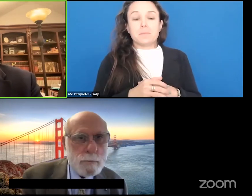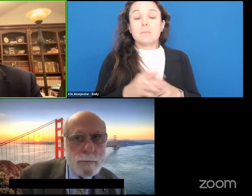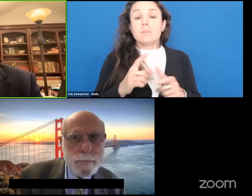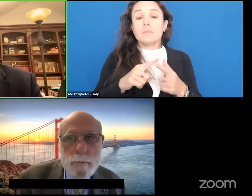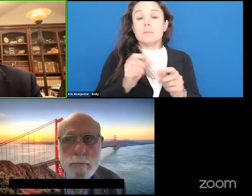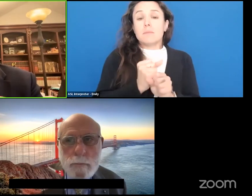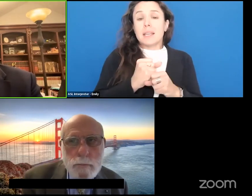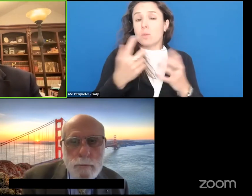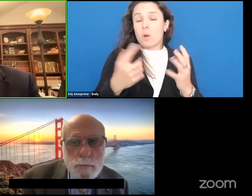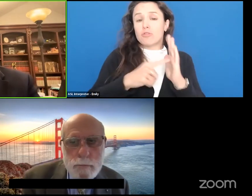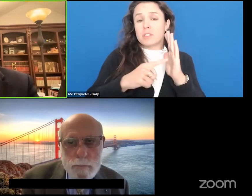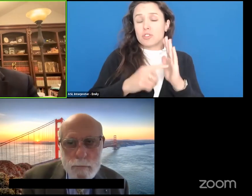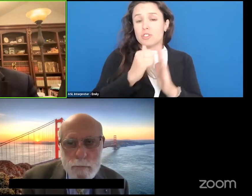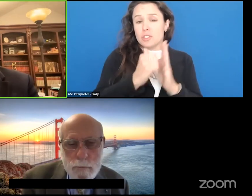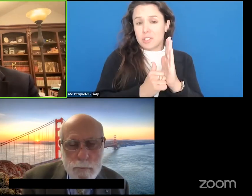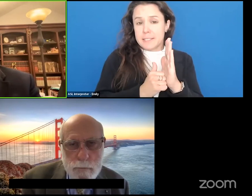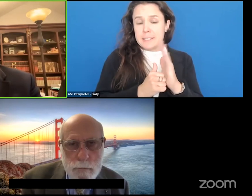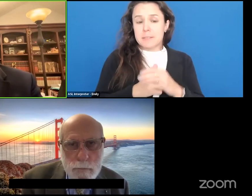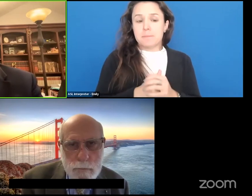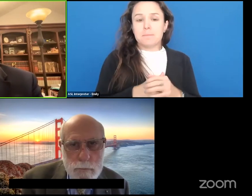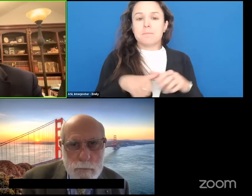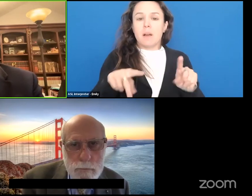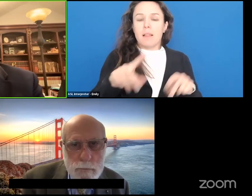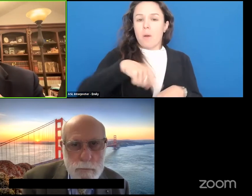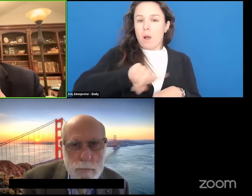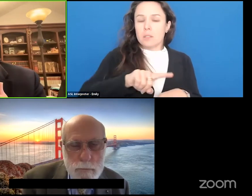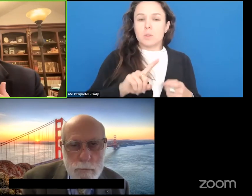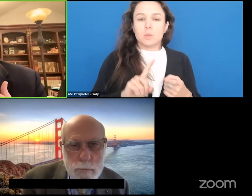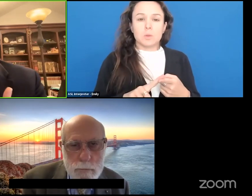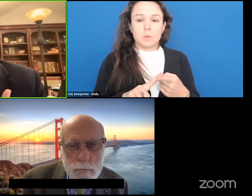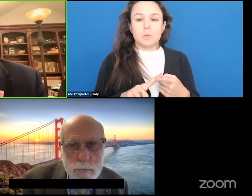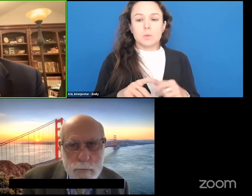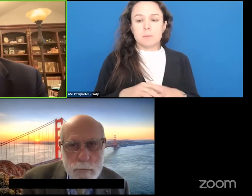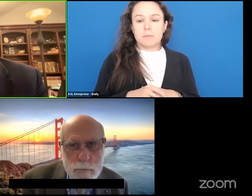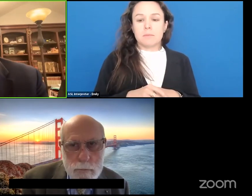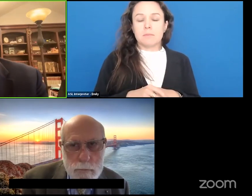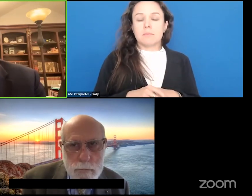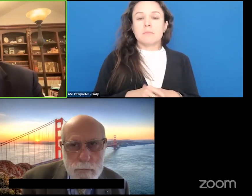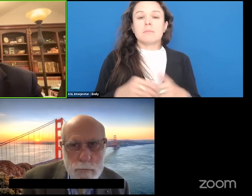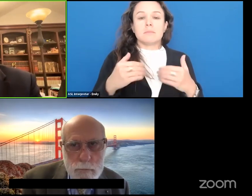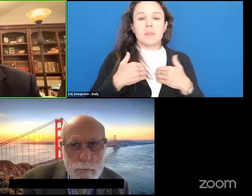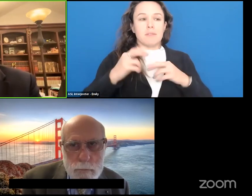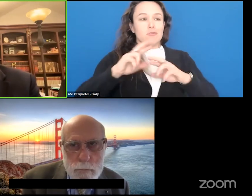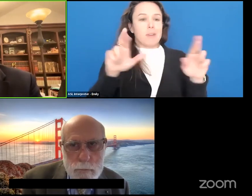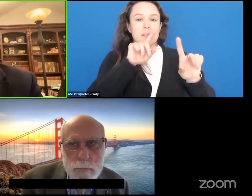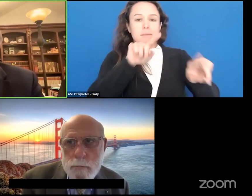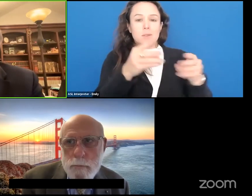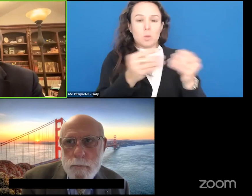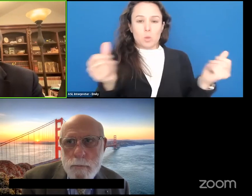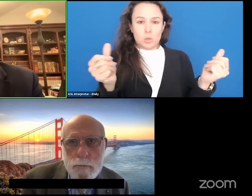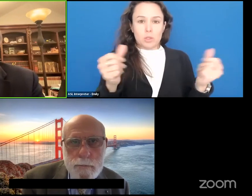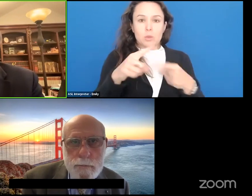agenda that would allow us to be able to have the solutions in place when the technologies